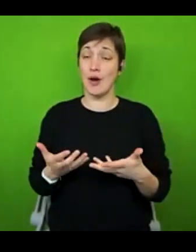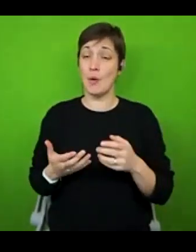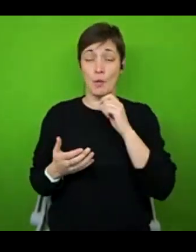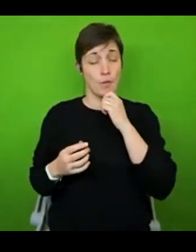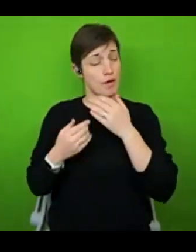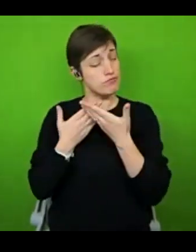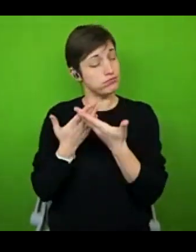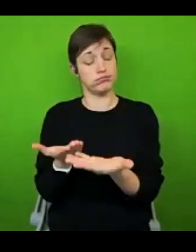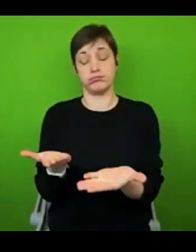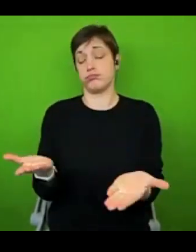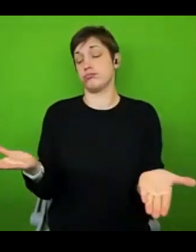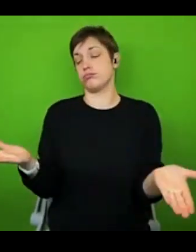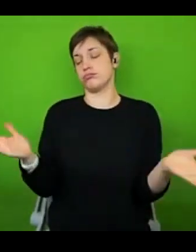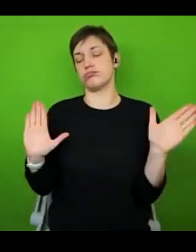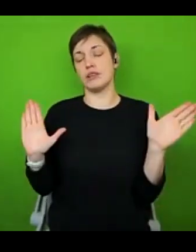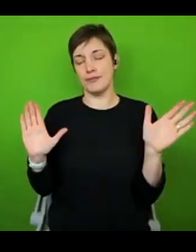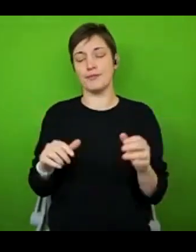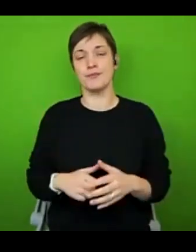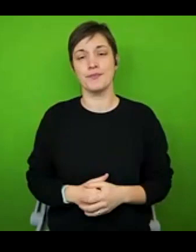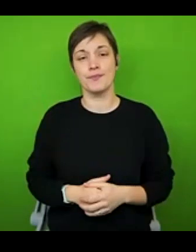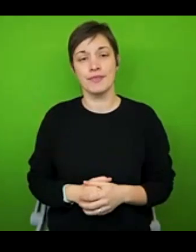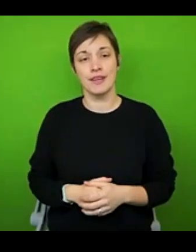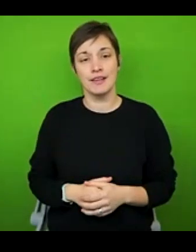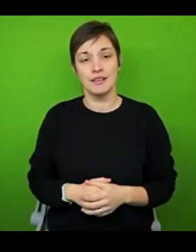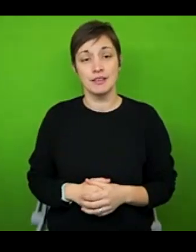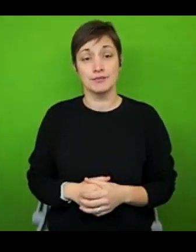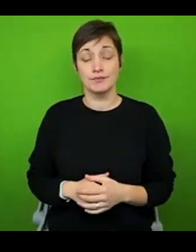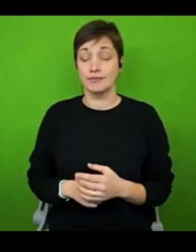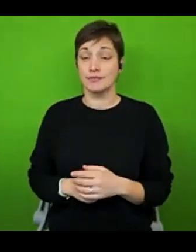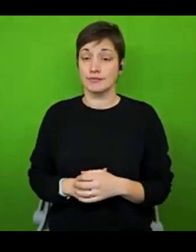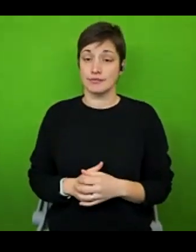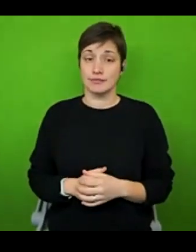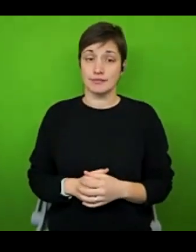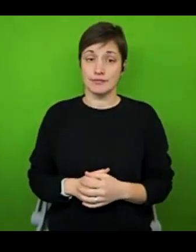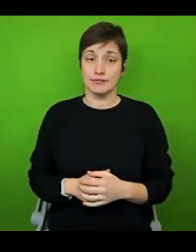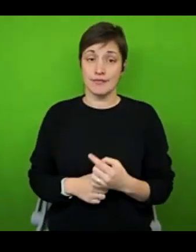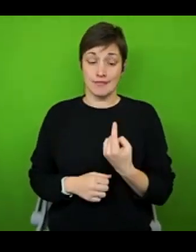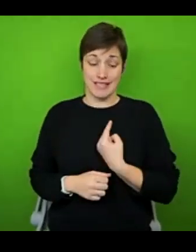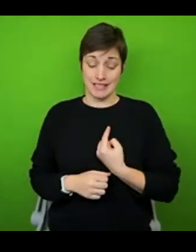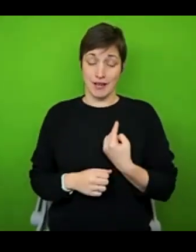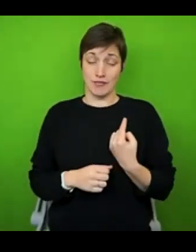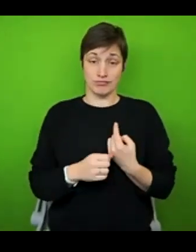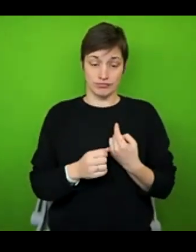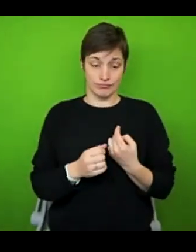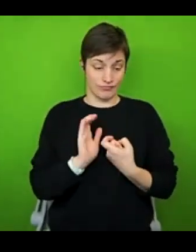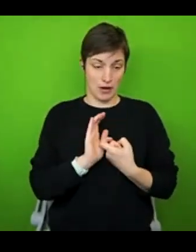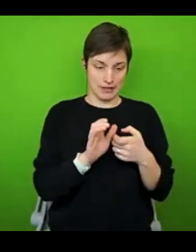experiences of fatigue. And as for me, myself, I do only represent a subsection of the chronic illness community, I